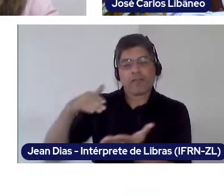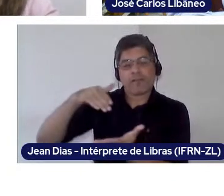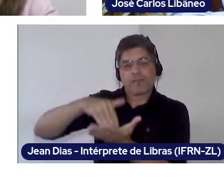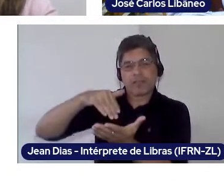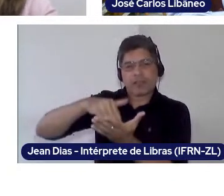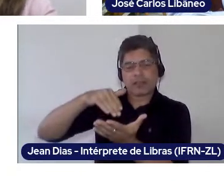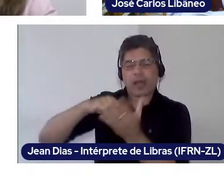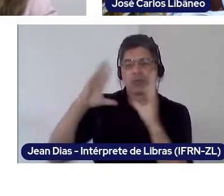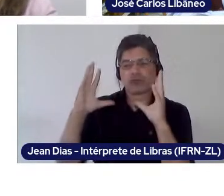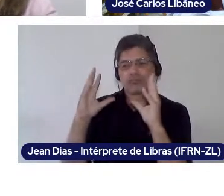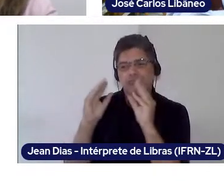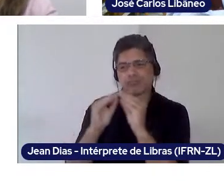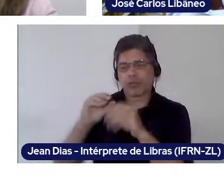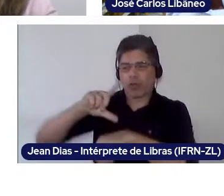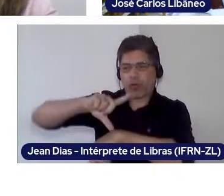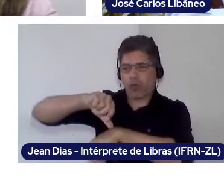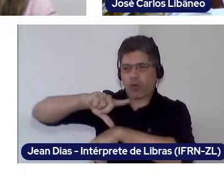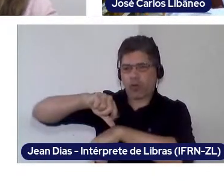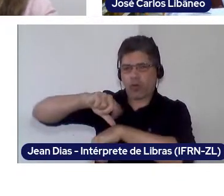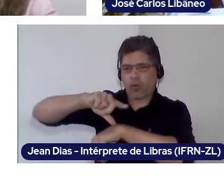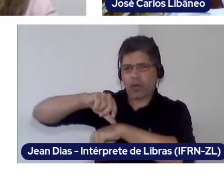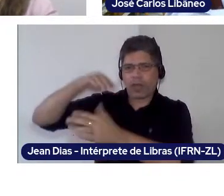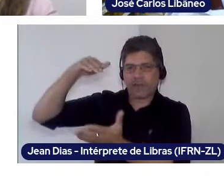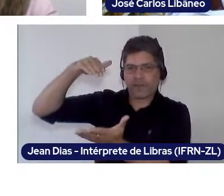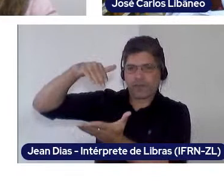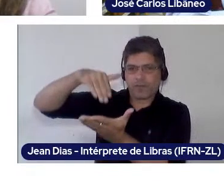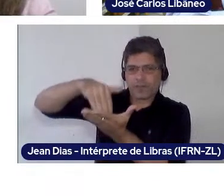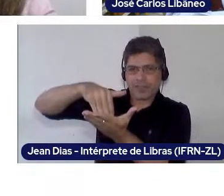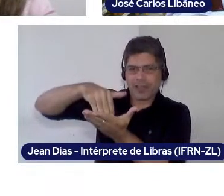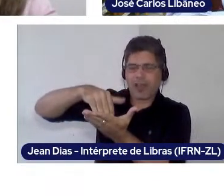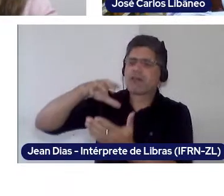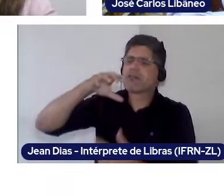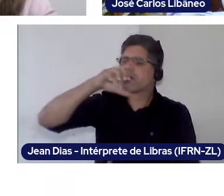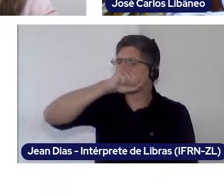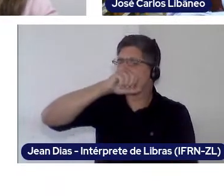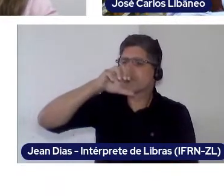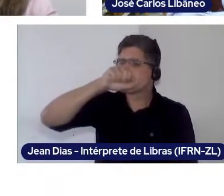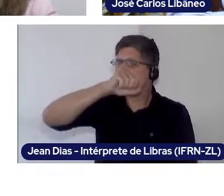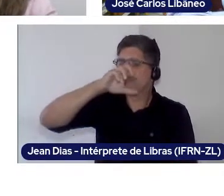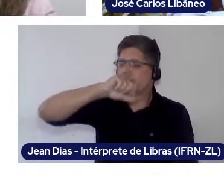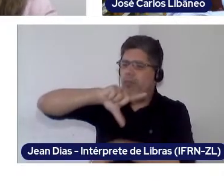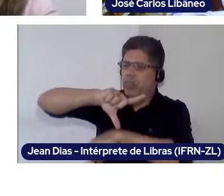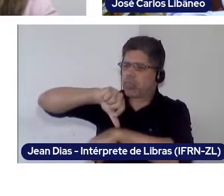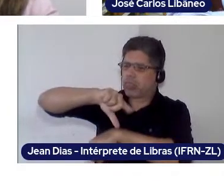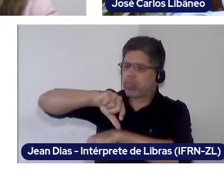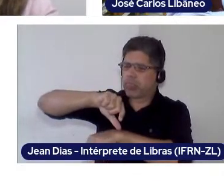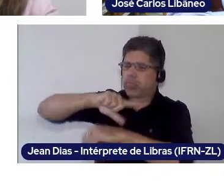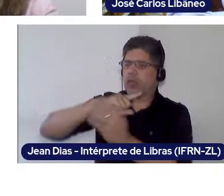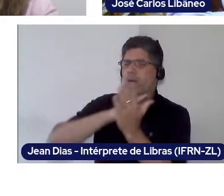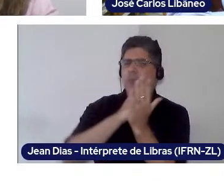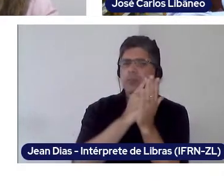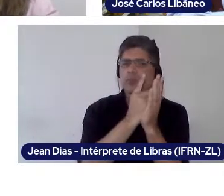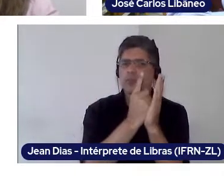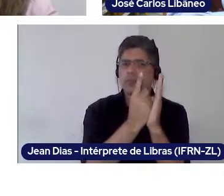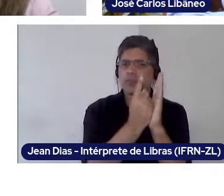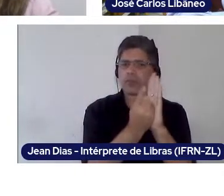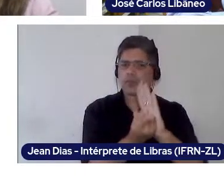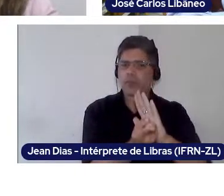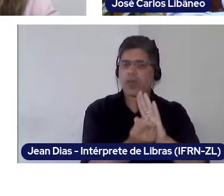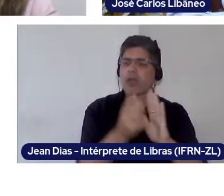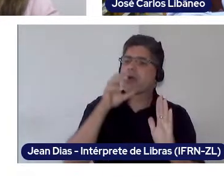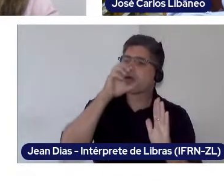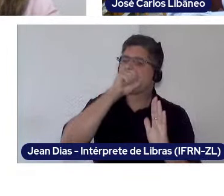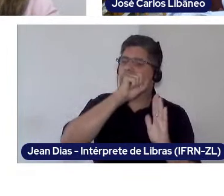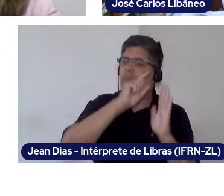Our time is already short. It went by so fast! That's what happens with good conversations: it goes by in a minute.